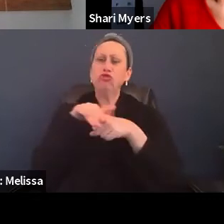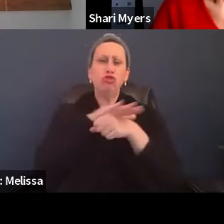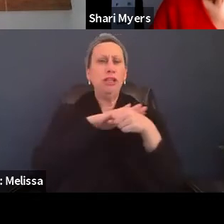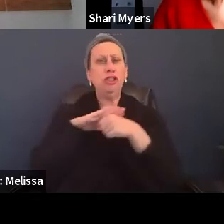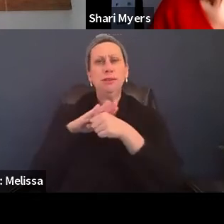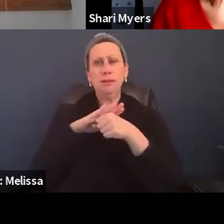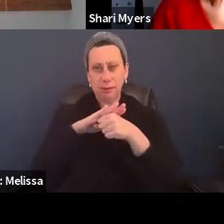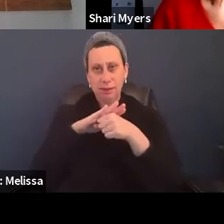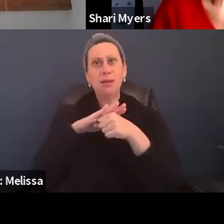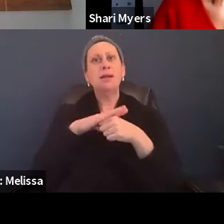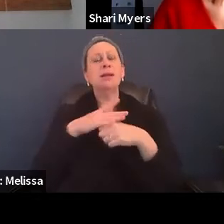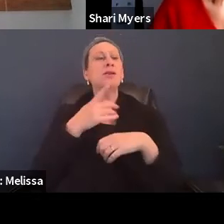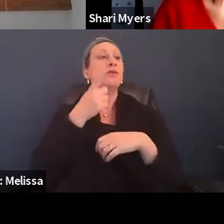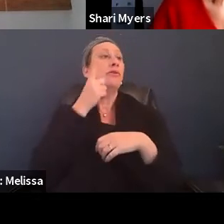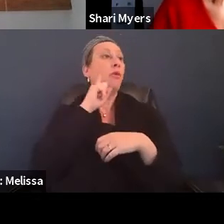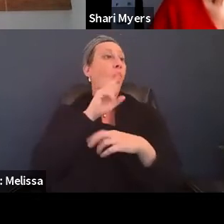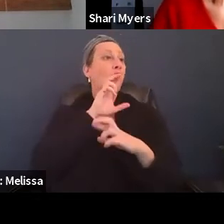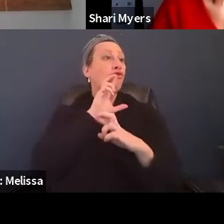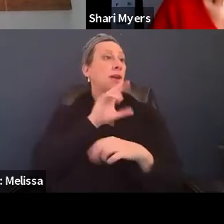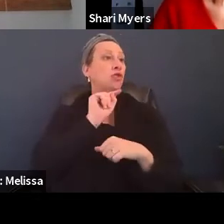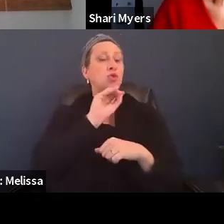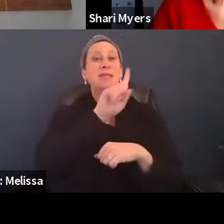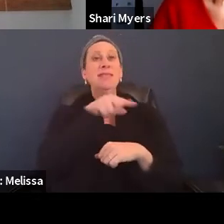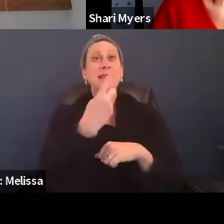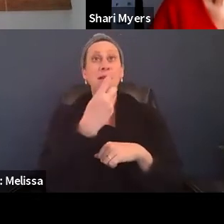for responses to single and multi-family fires,